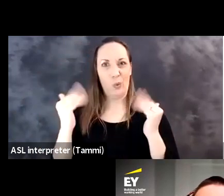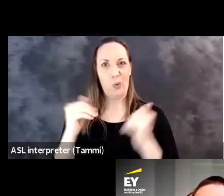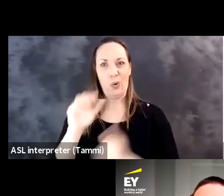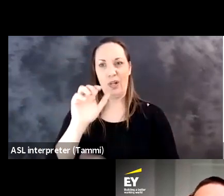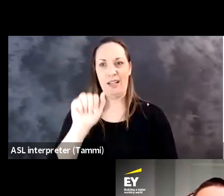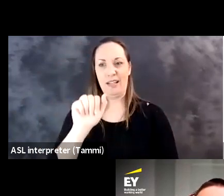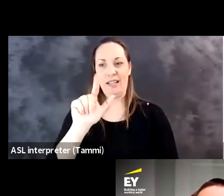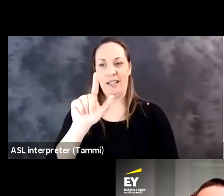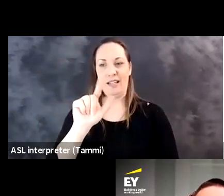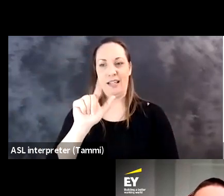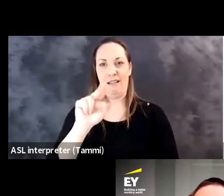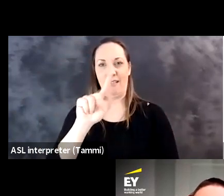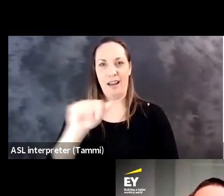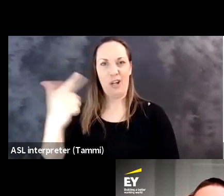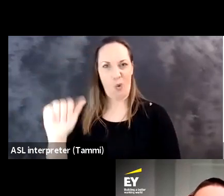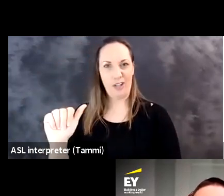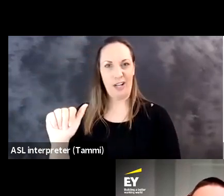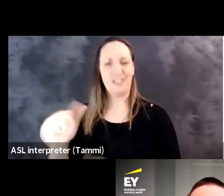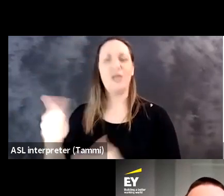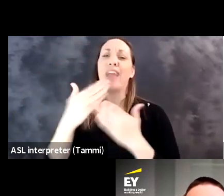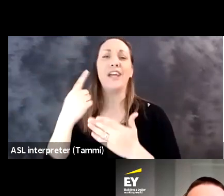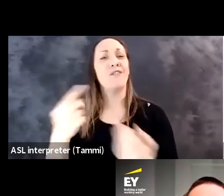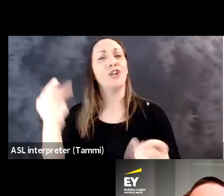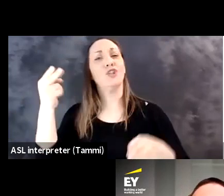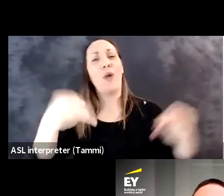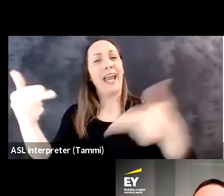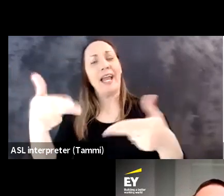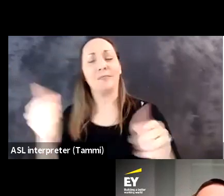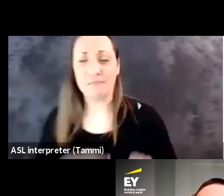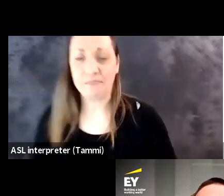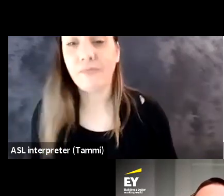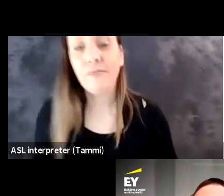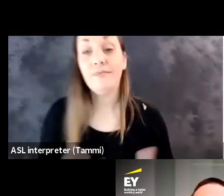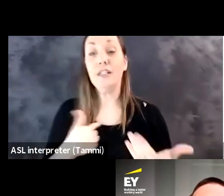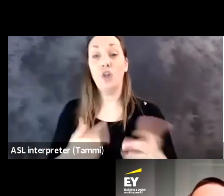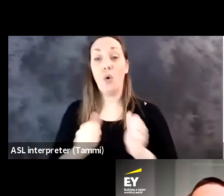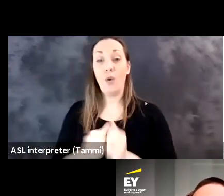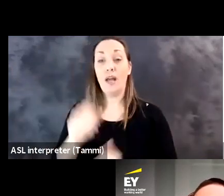coming to you from my substantially cooler Atlanta, Georgia, than it has been the last few weeks.